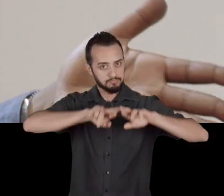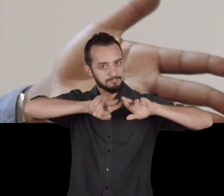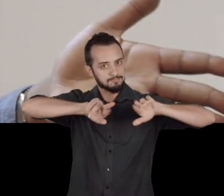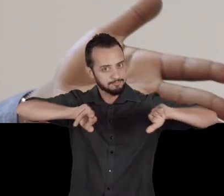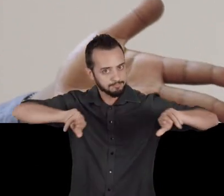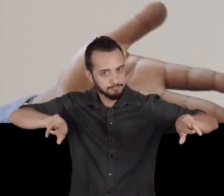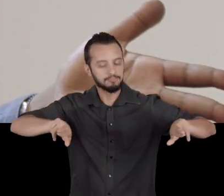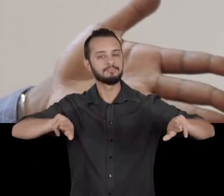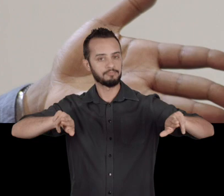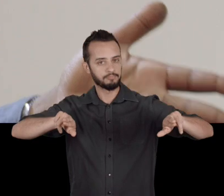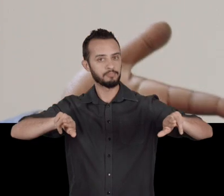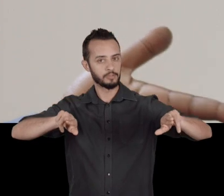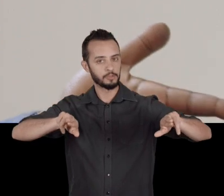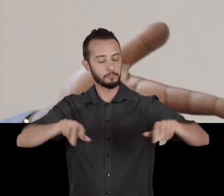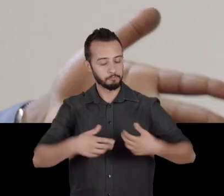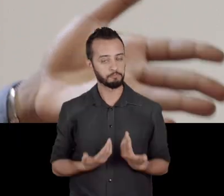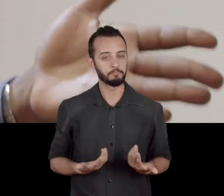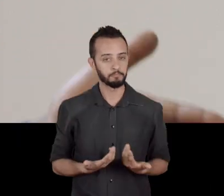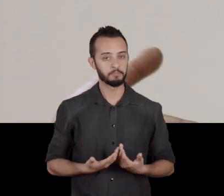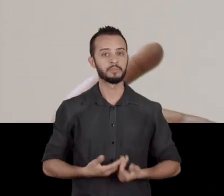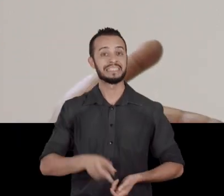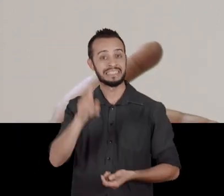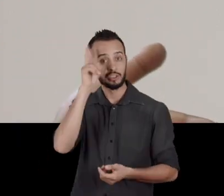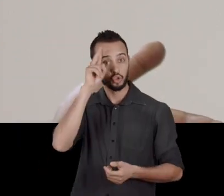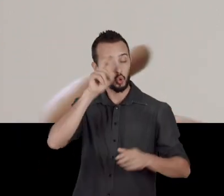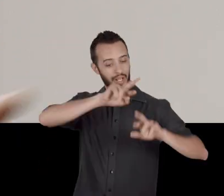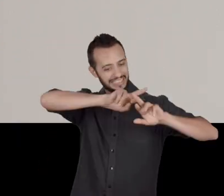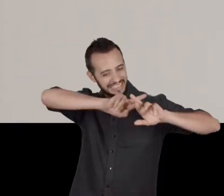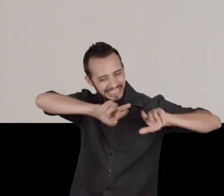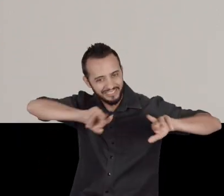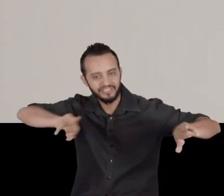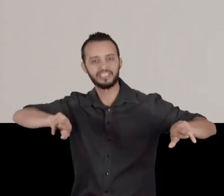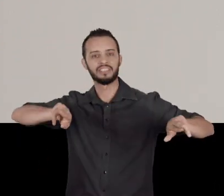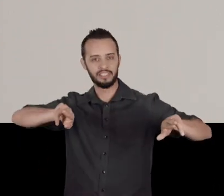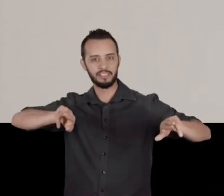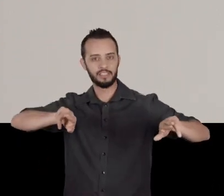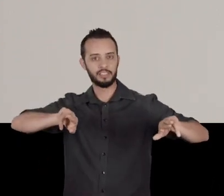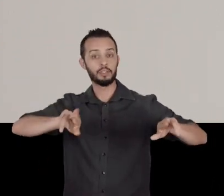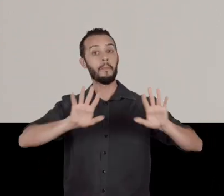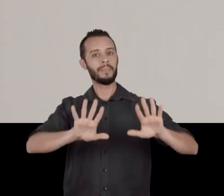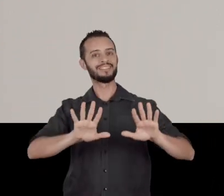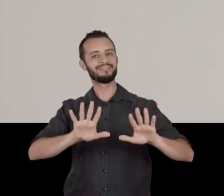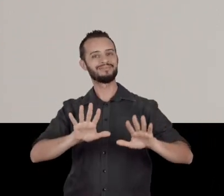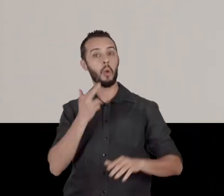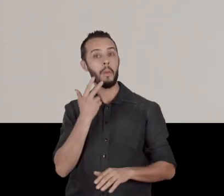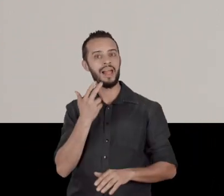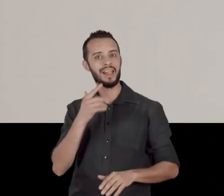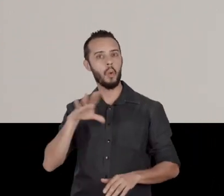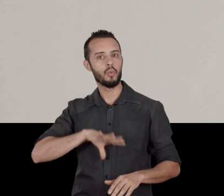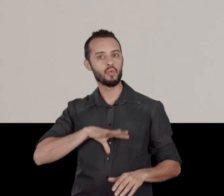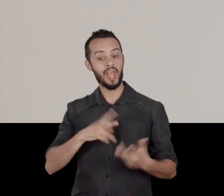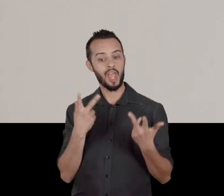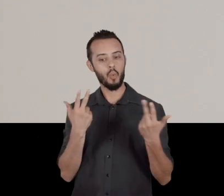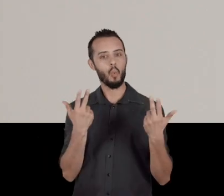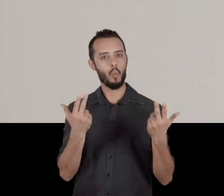let alone regional and historical differences, but they have linguistic unity, for example.